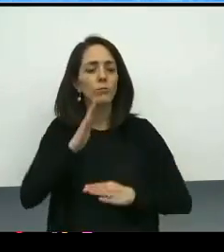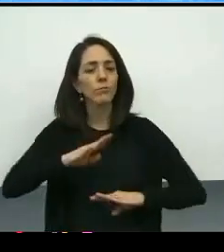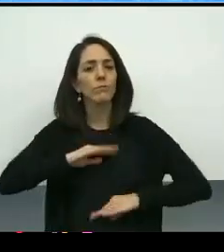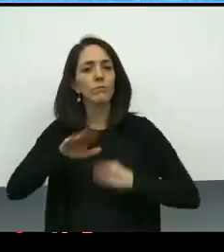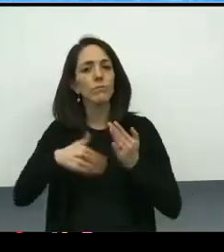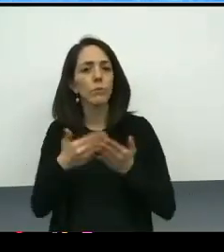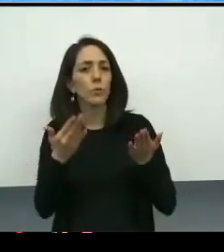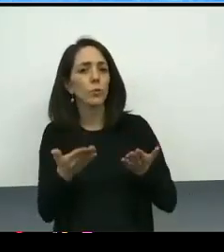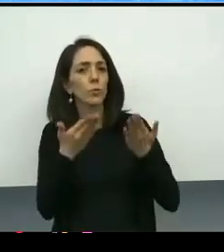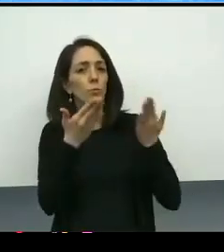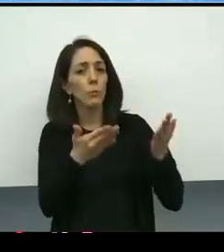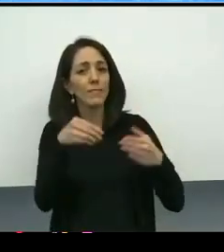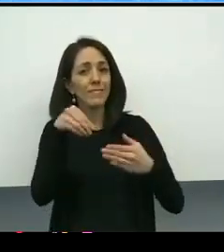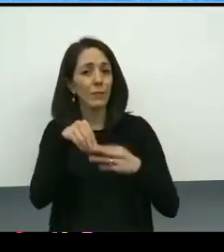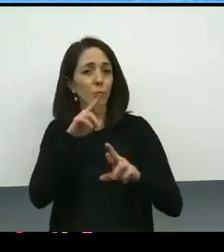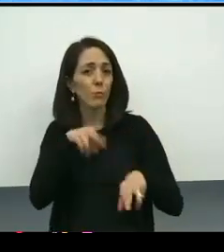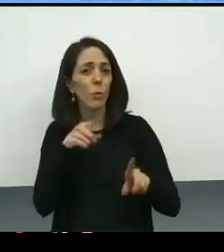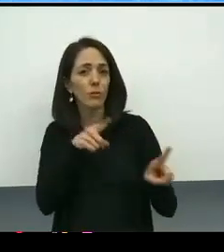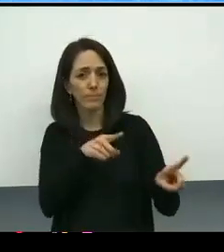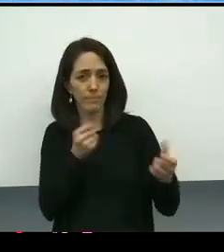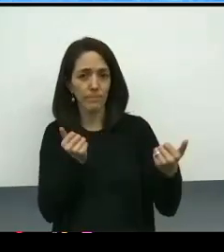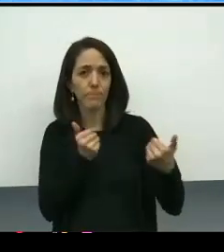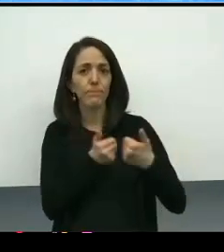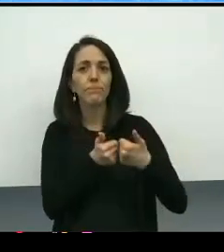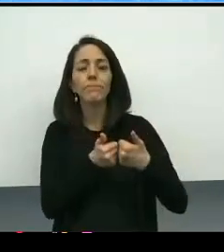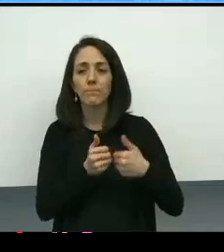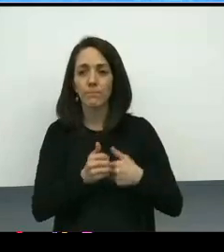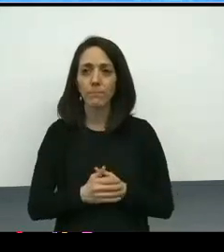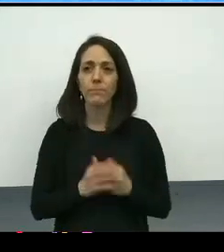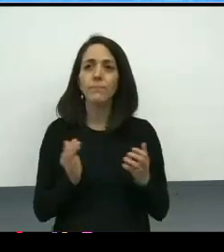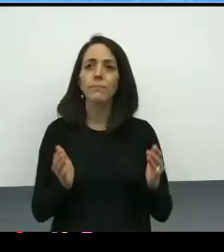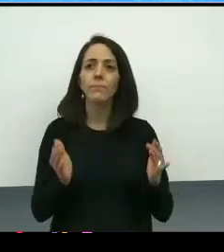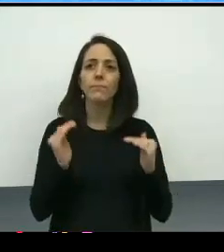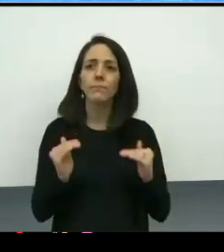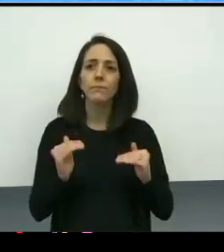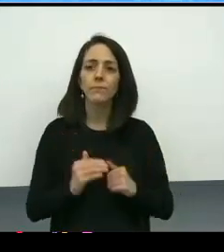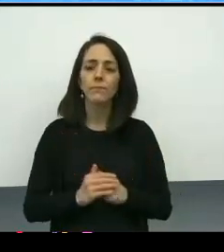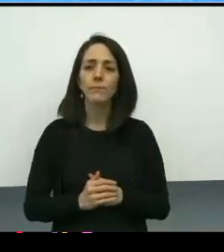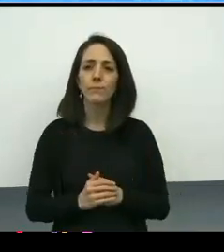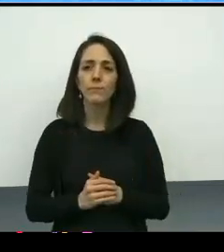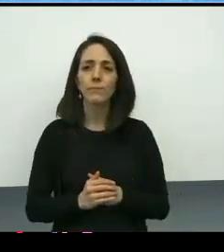that are identified in the report, next steps and sample reports.